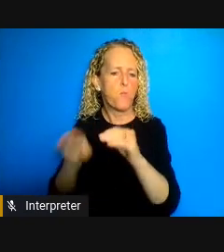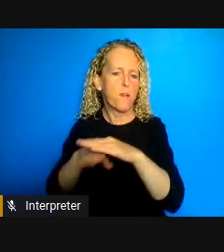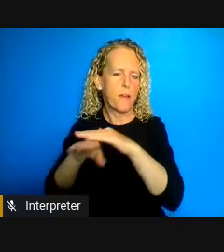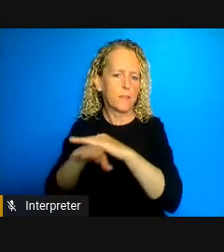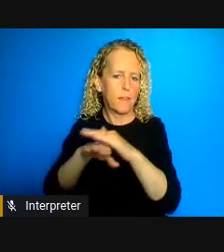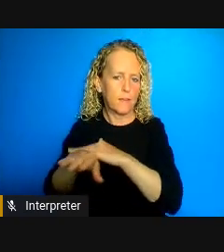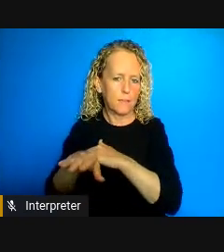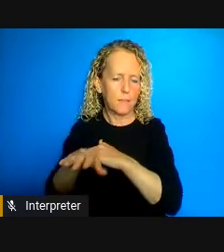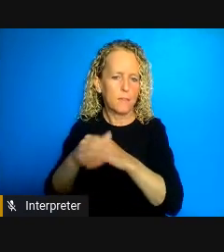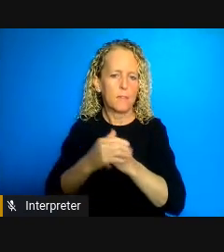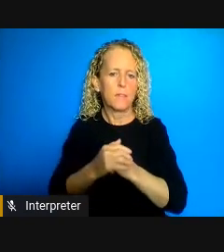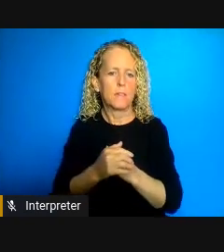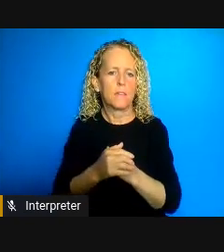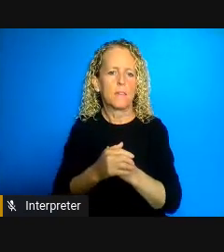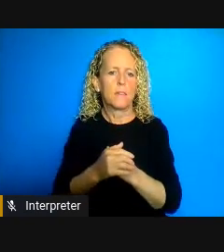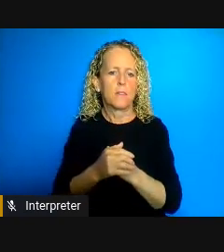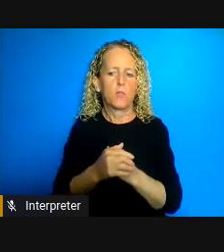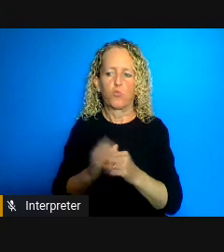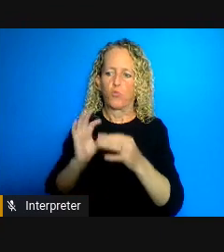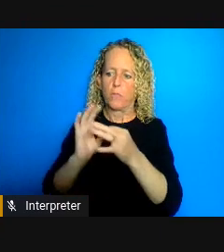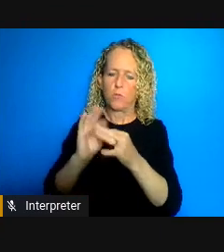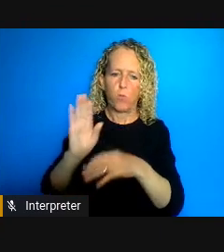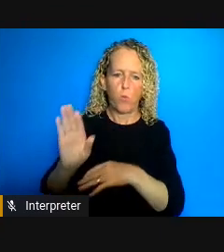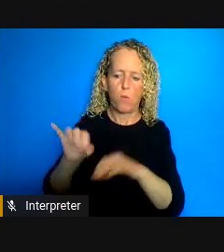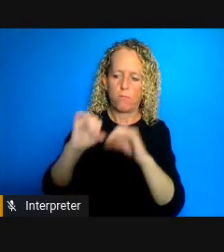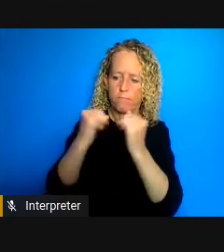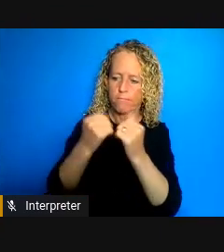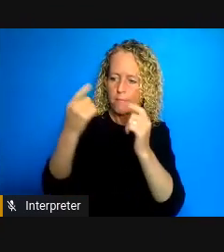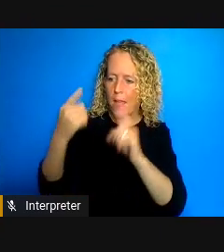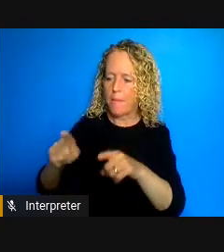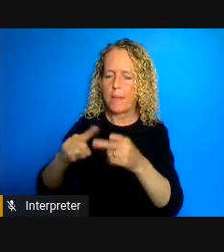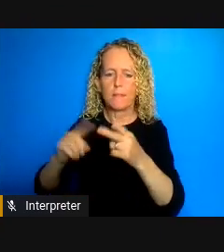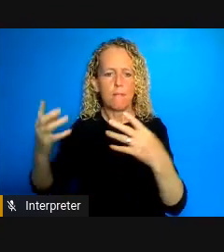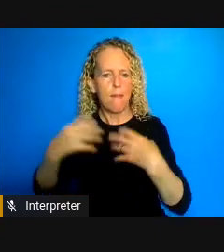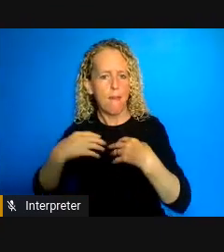determinants of health so I'm interested in how disability attracts with other